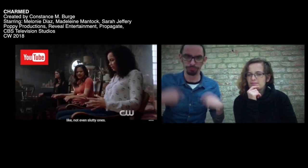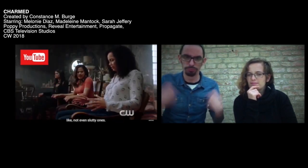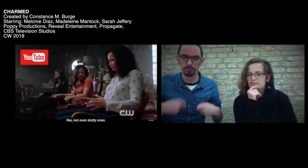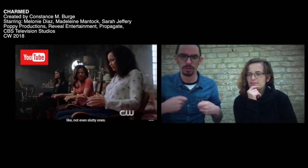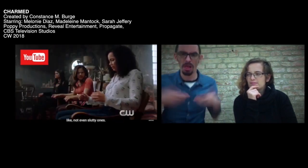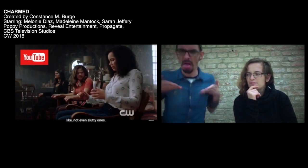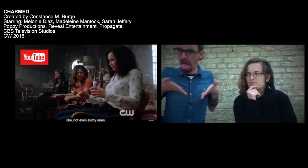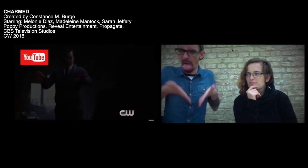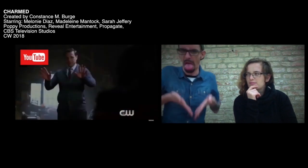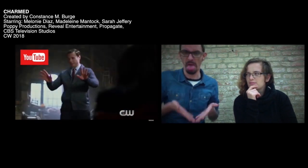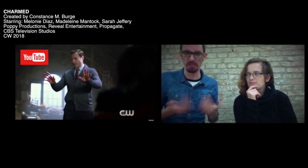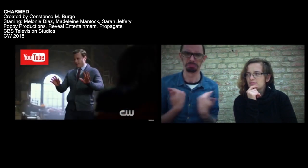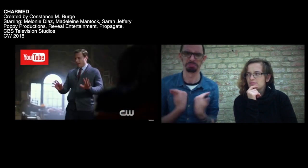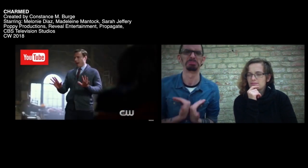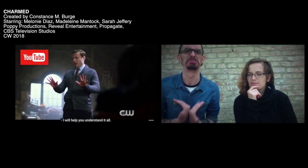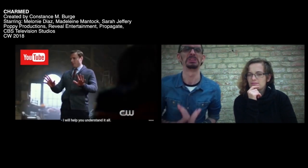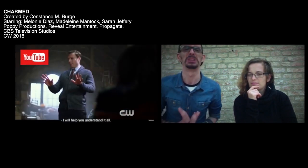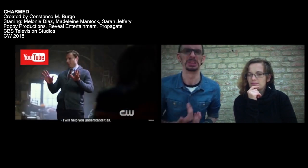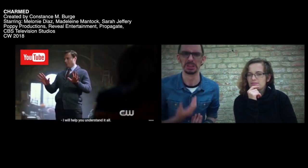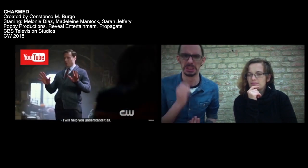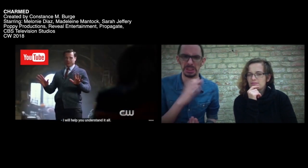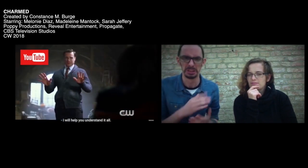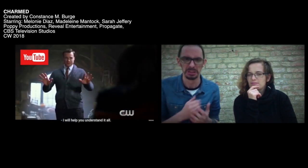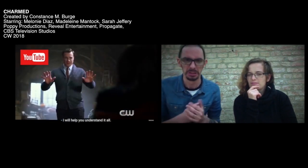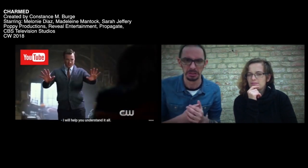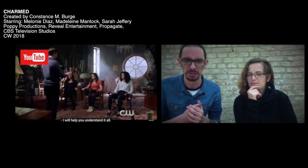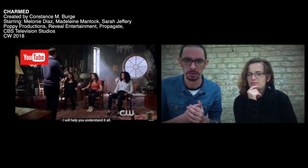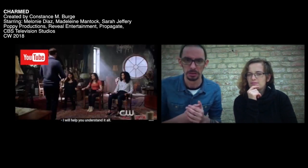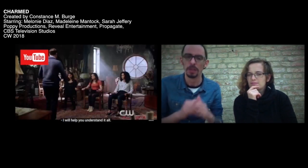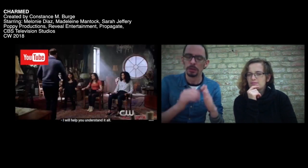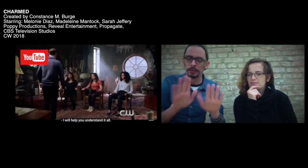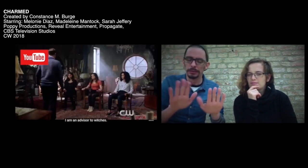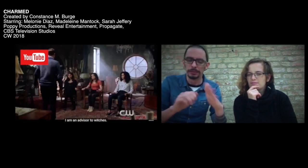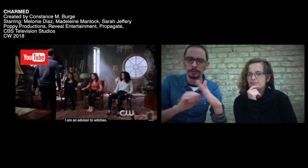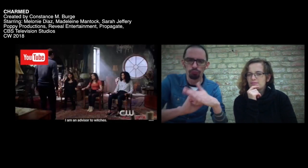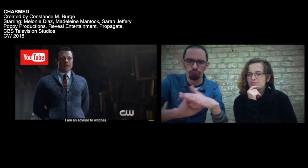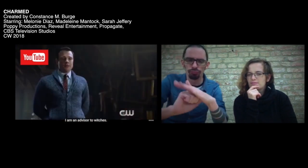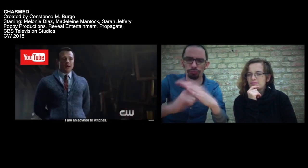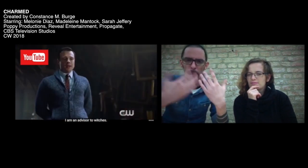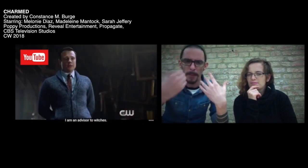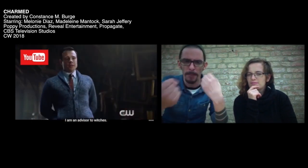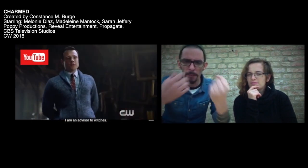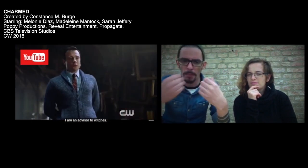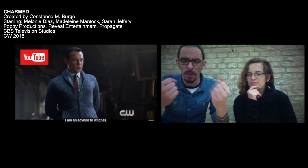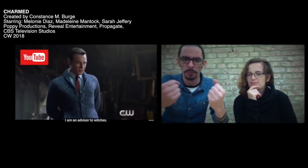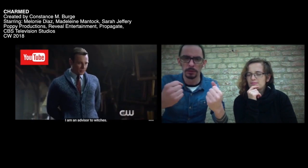[Ich trage keine Hexenkostüme, nicht mal die schlampigen.] [Ich werde euch helfen alles zu verstehen.]